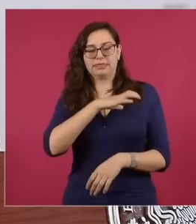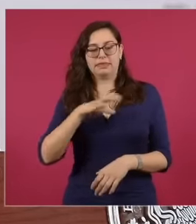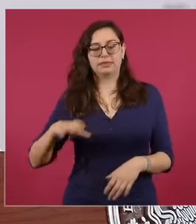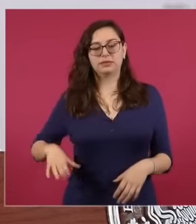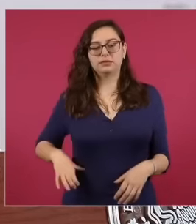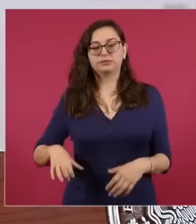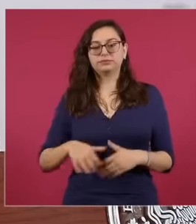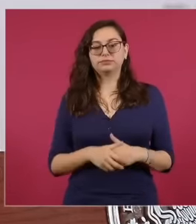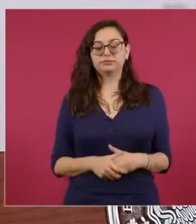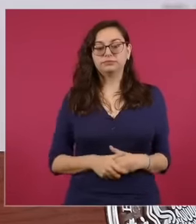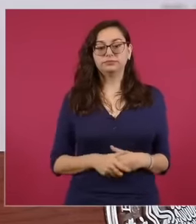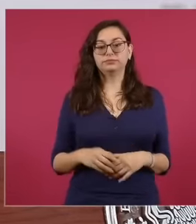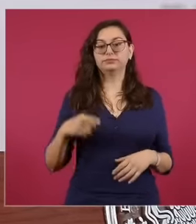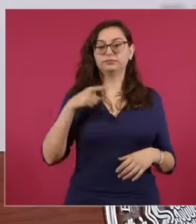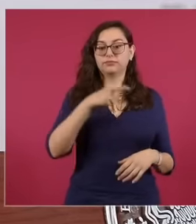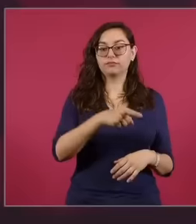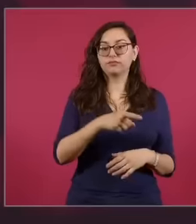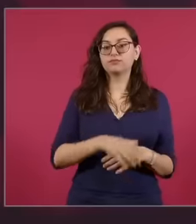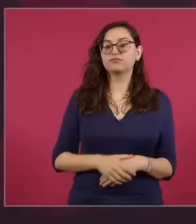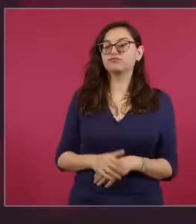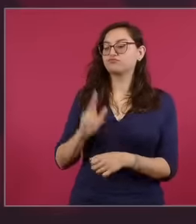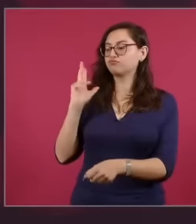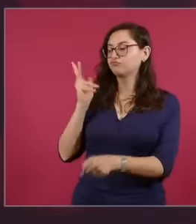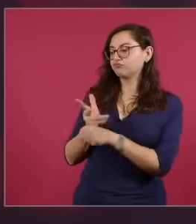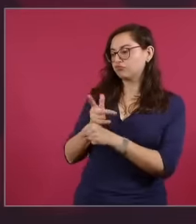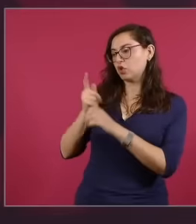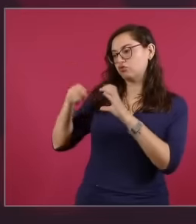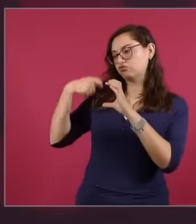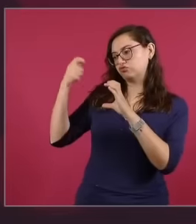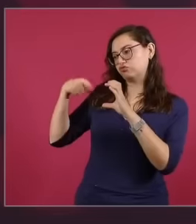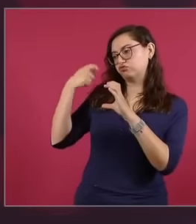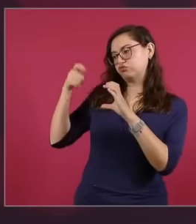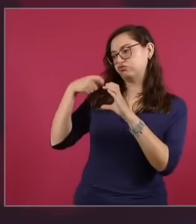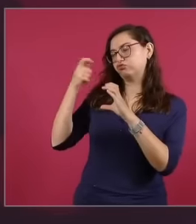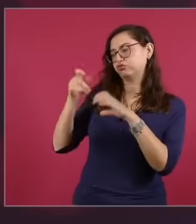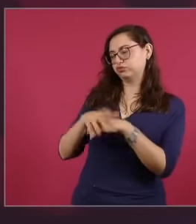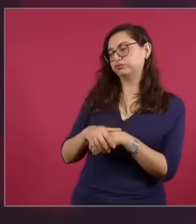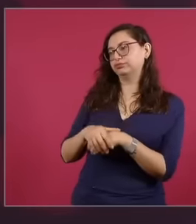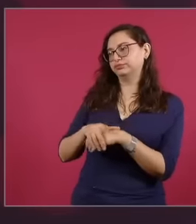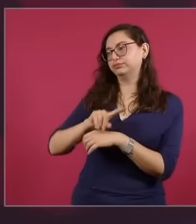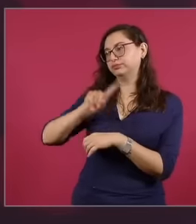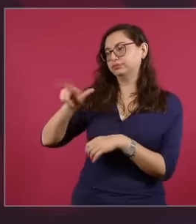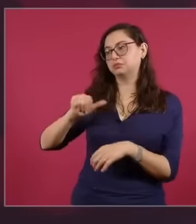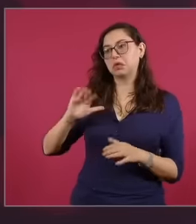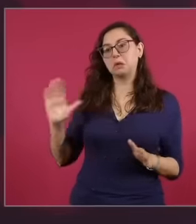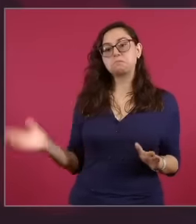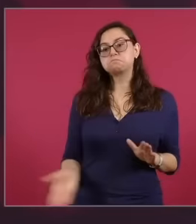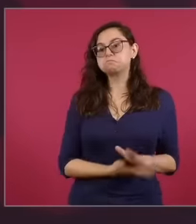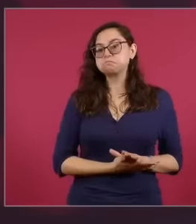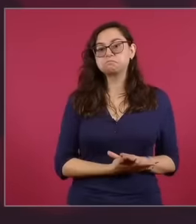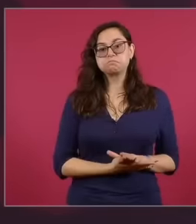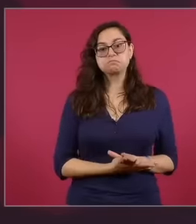ENAT never did. So